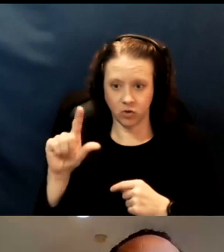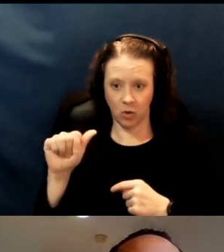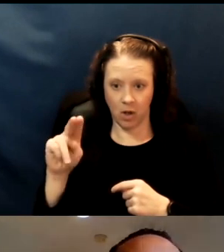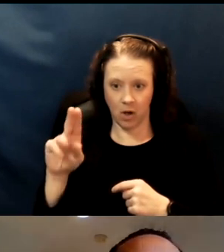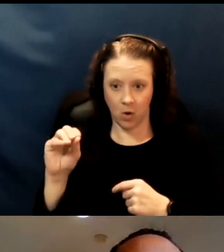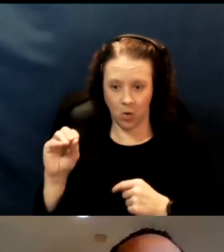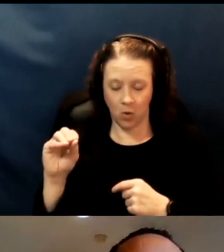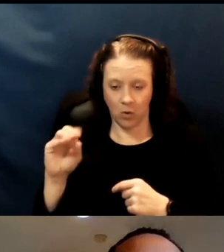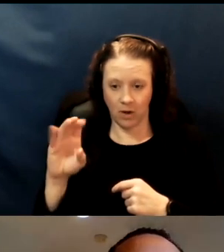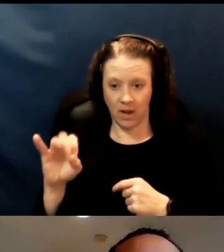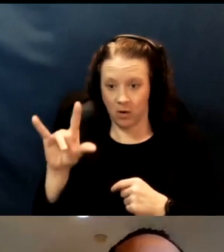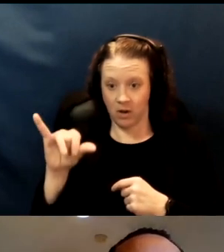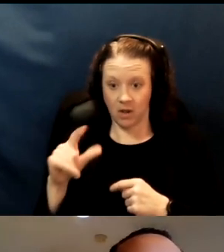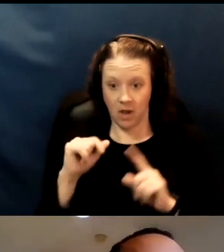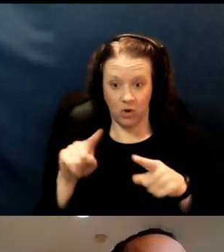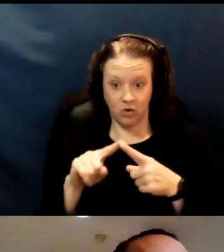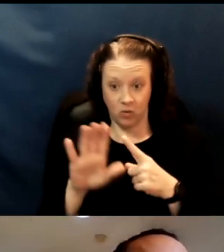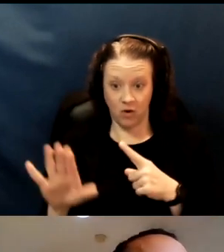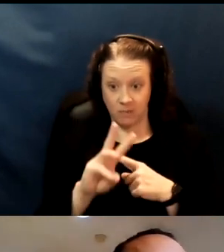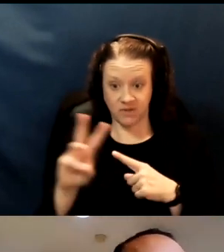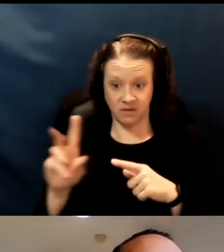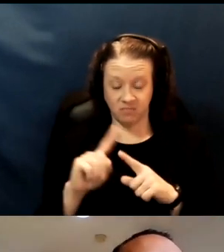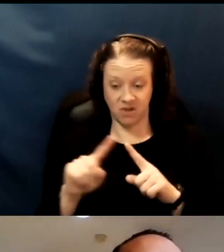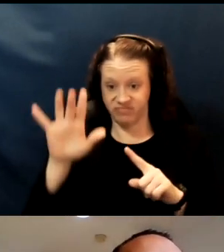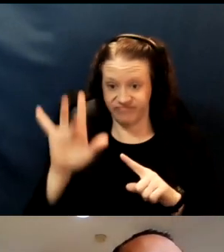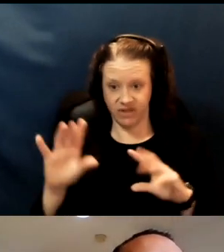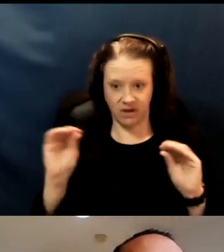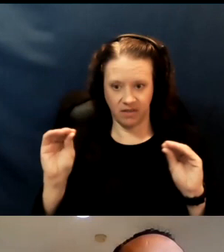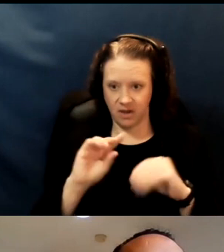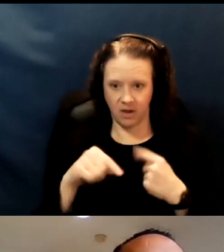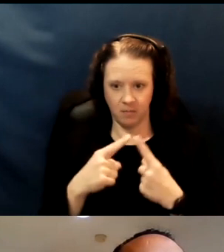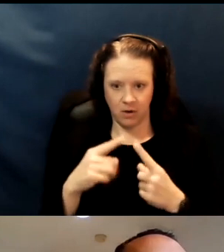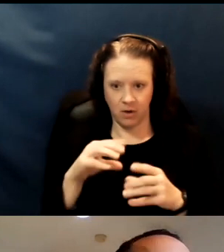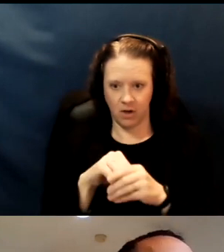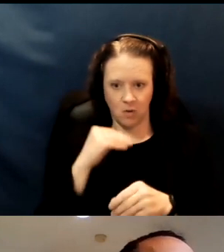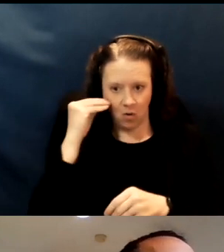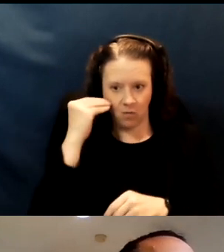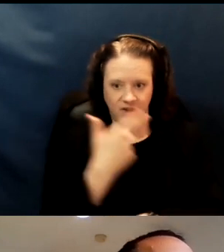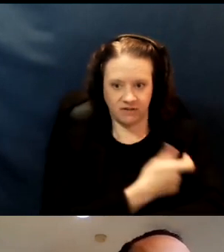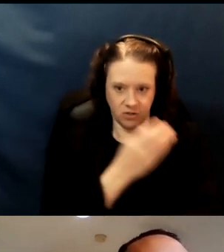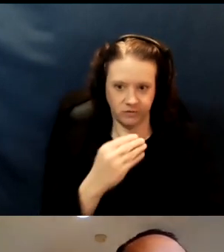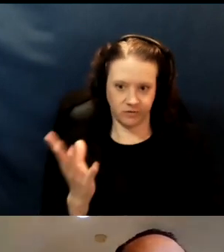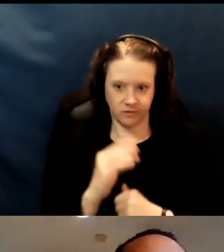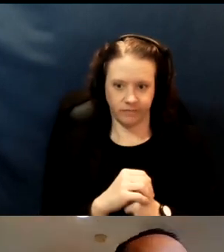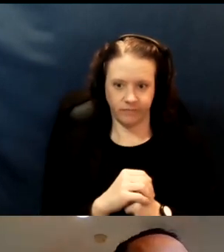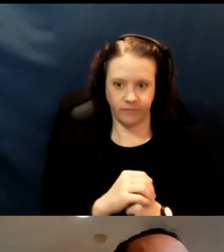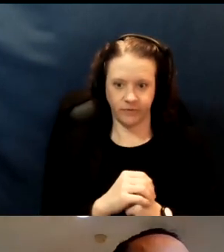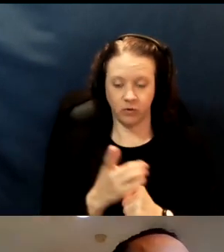and could not find any information about vaccinations. So I'm assuming that they are not offering that.